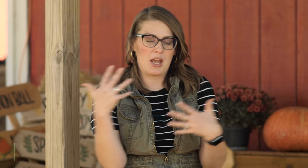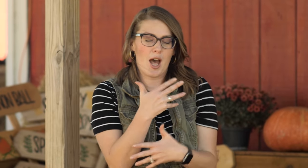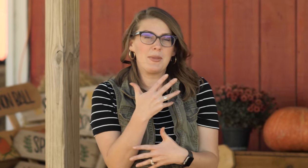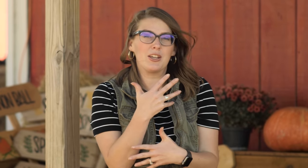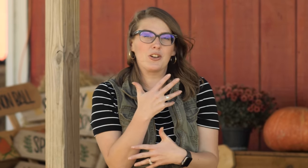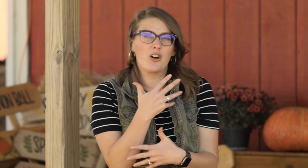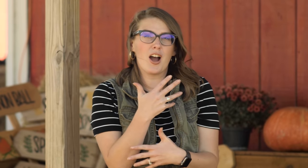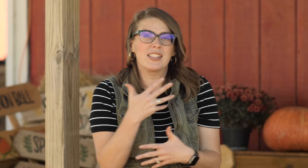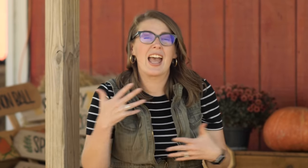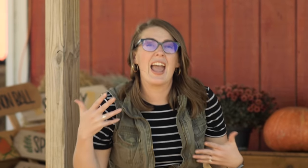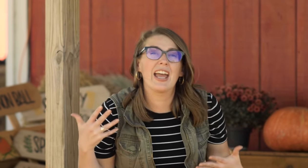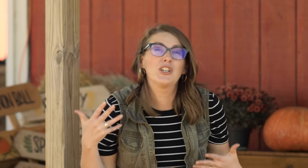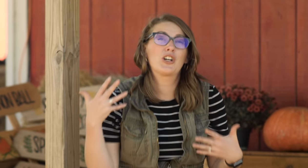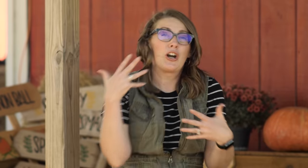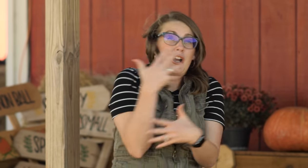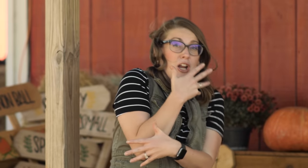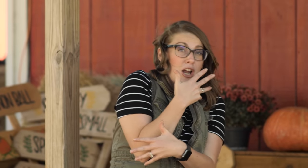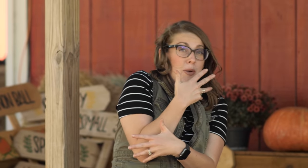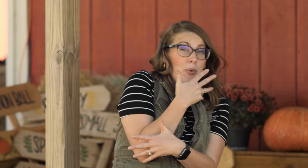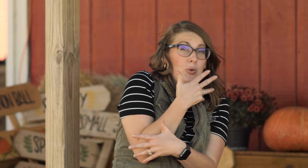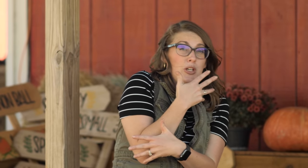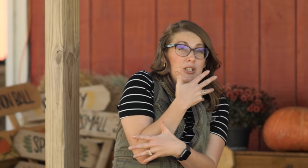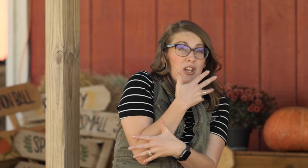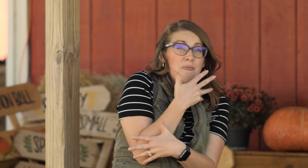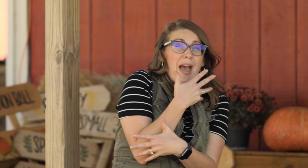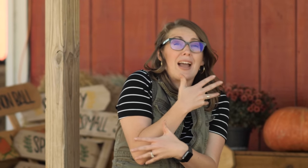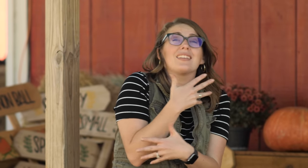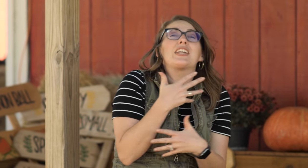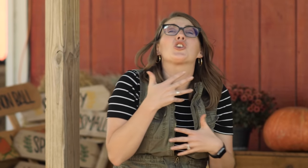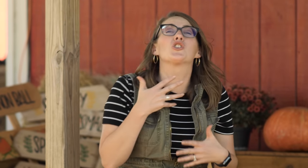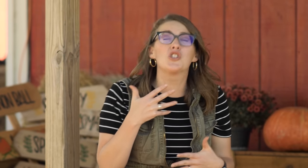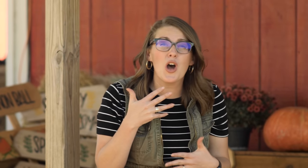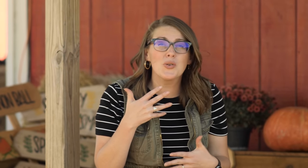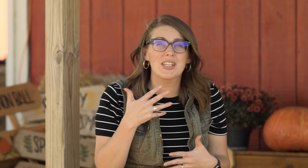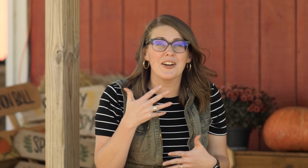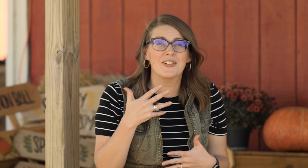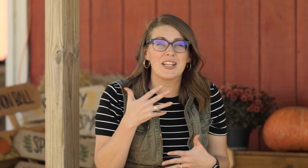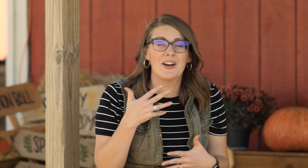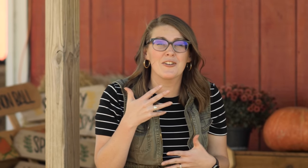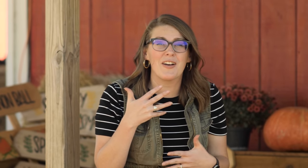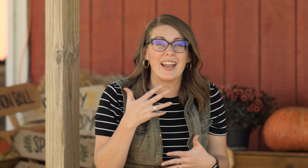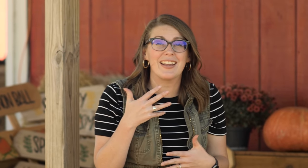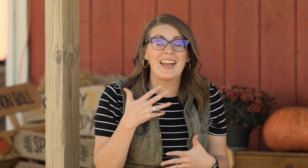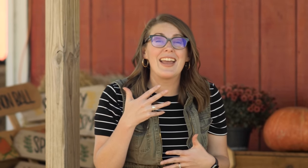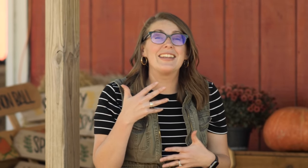coming across and you're gonna pull yourself back like you're so scared or terrified.